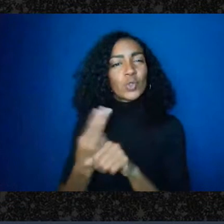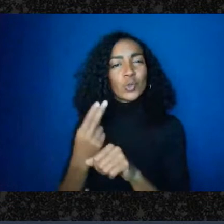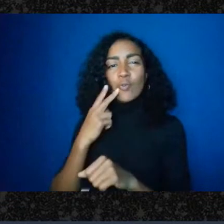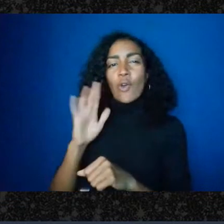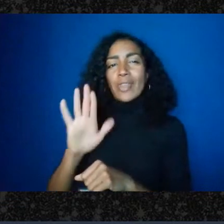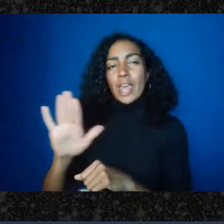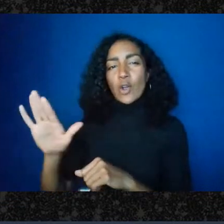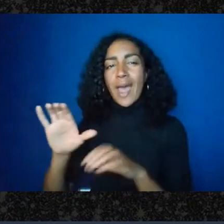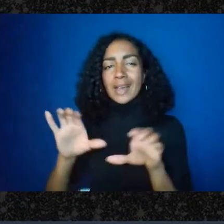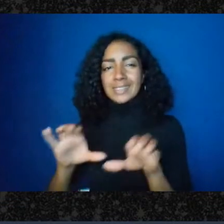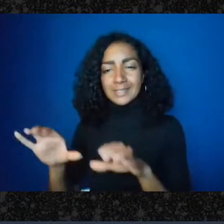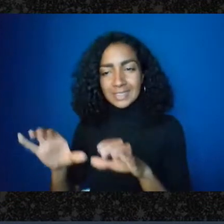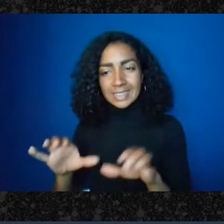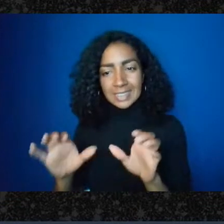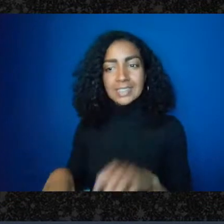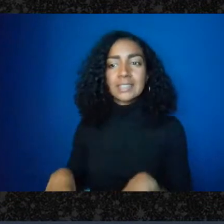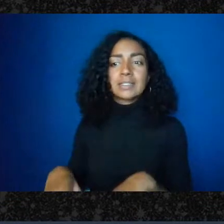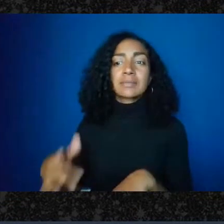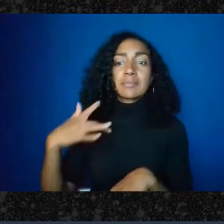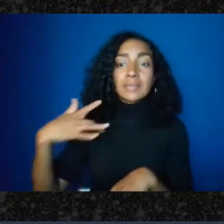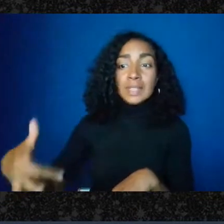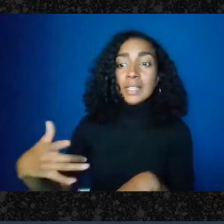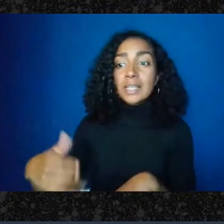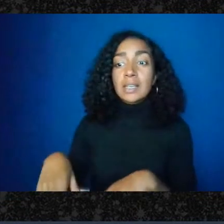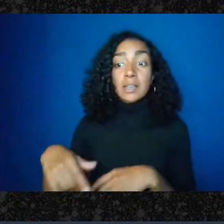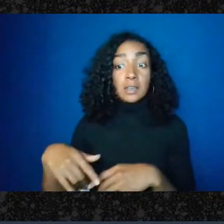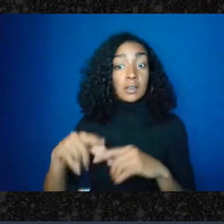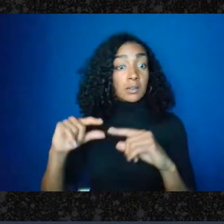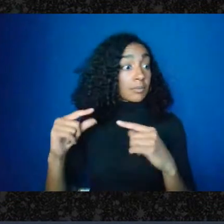through 501 c4s a lot of activities through big human rights groups are